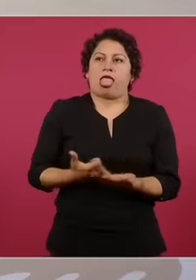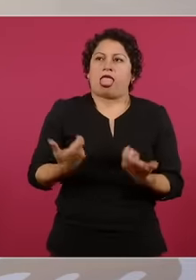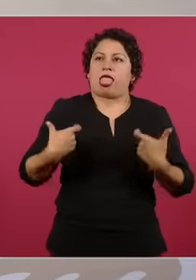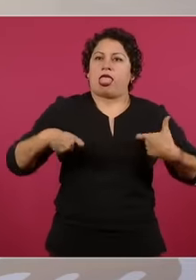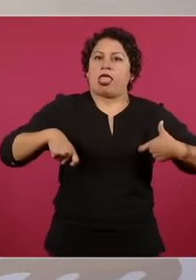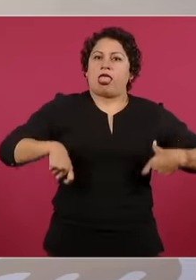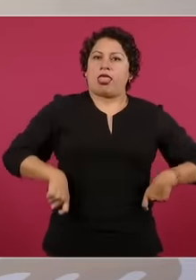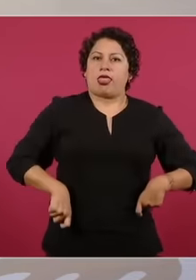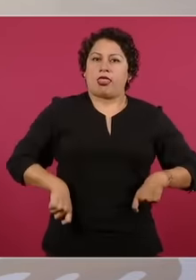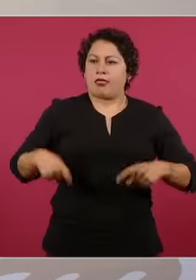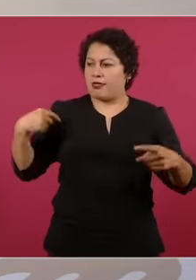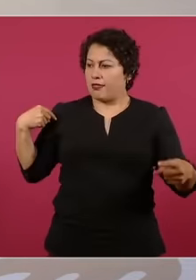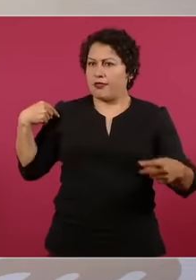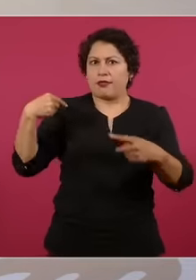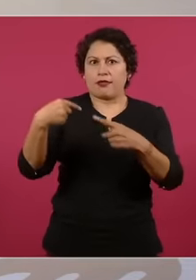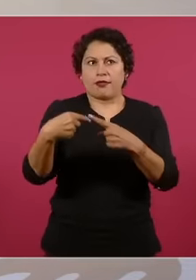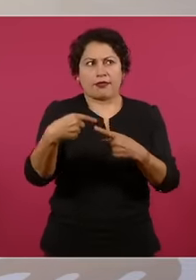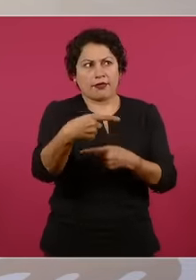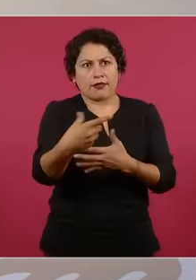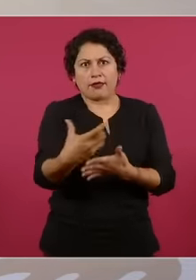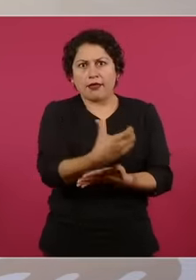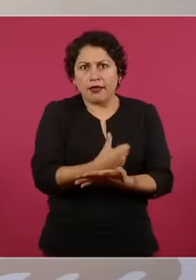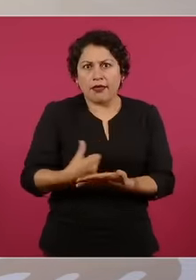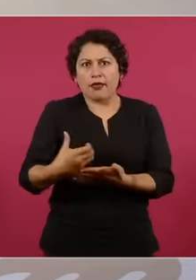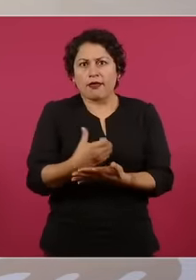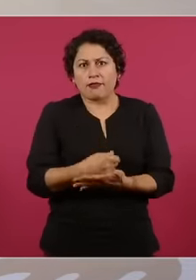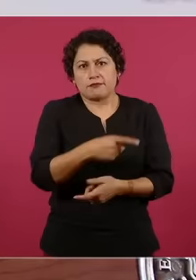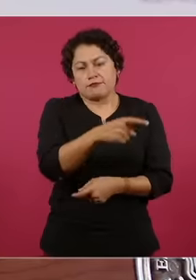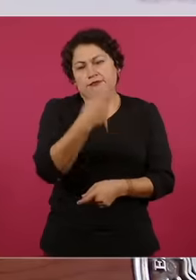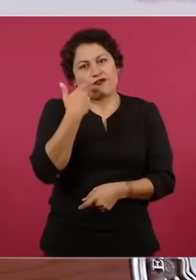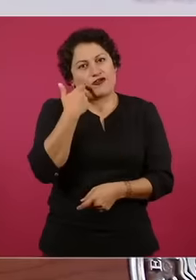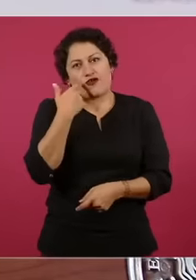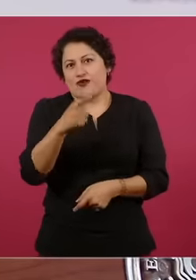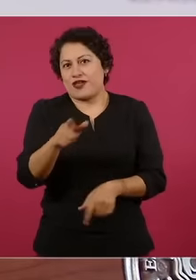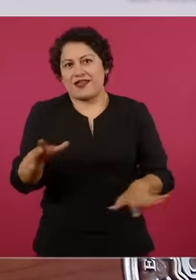it has been to